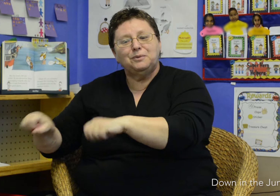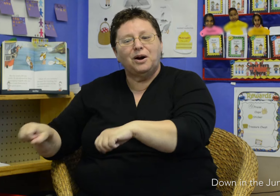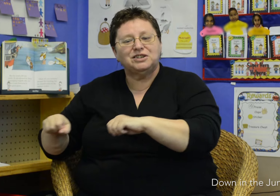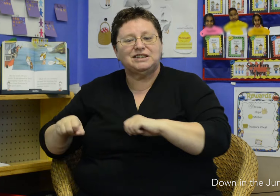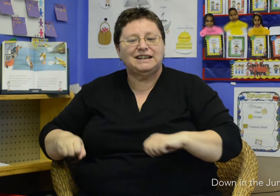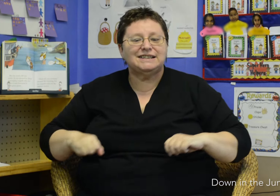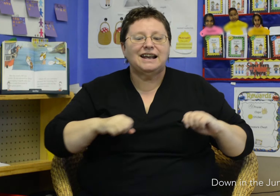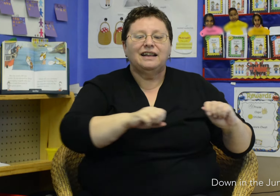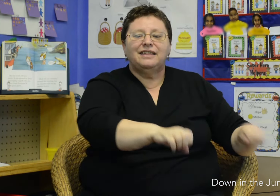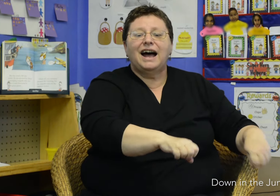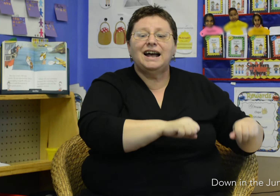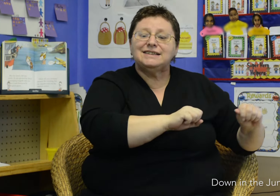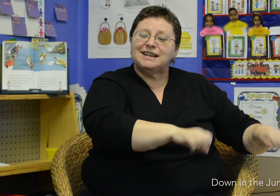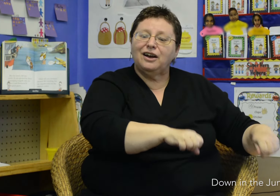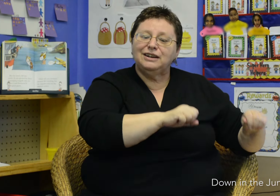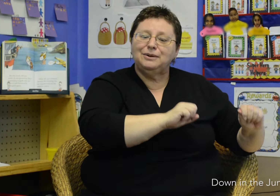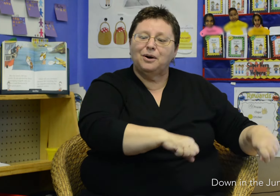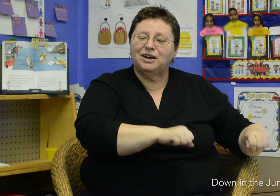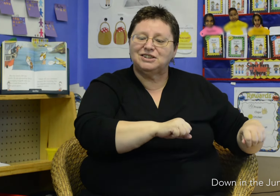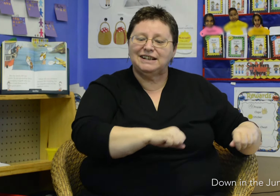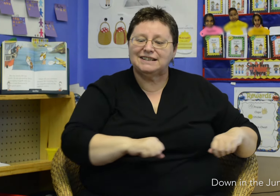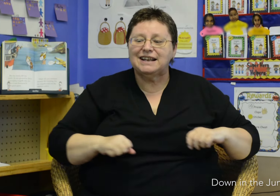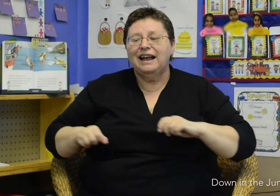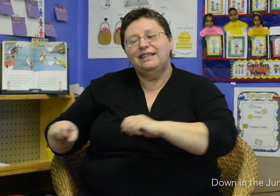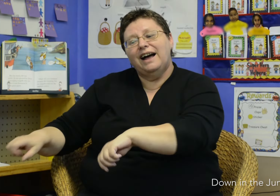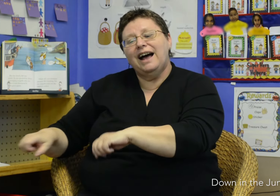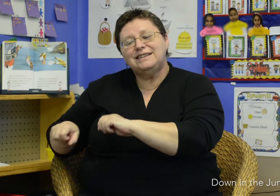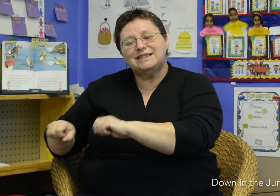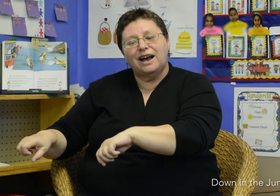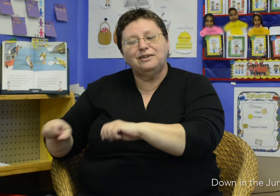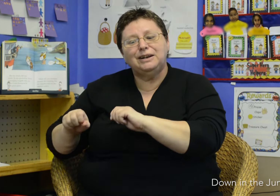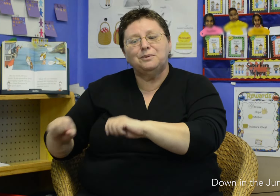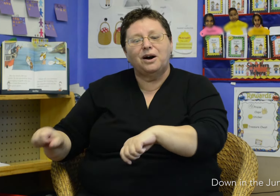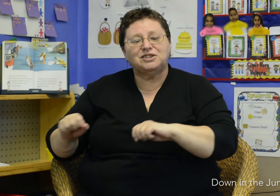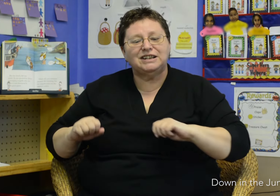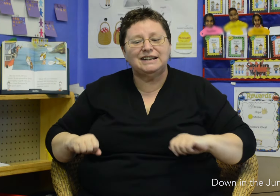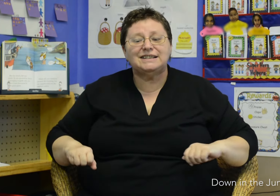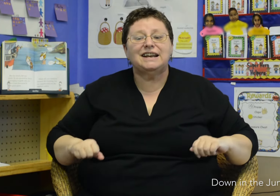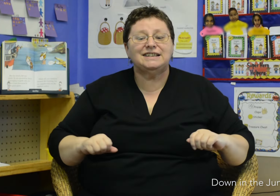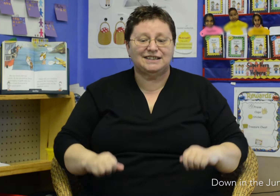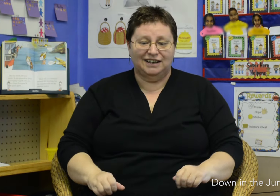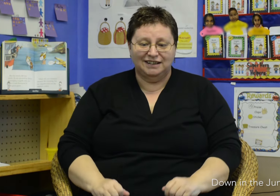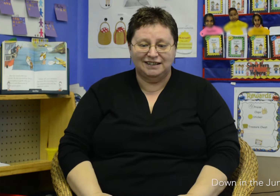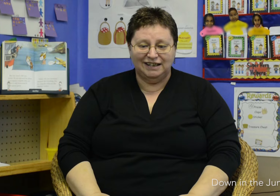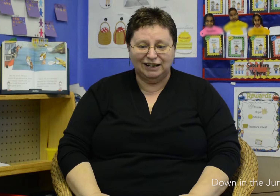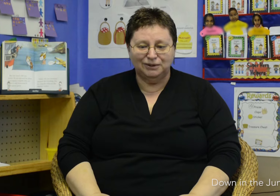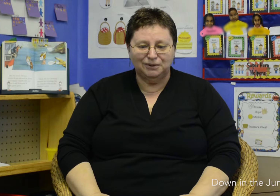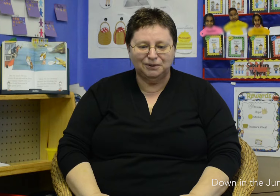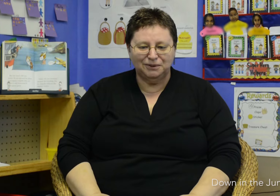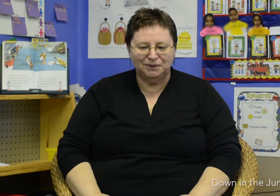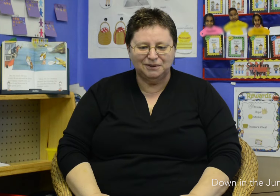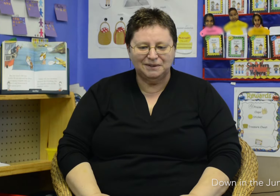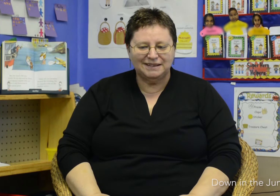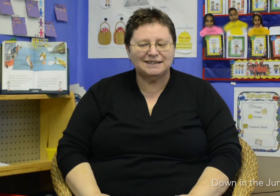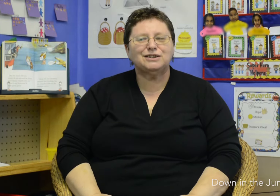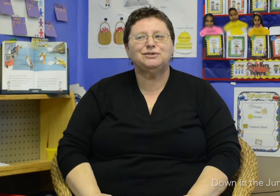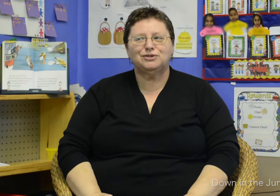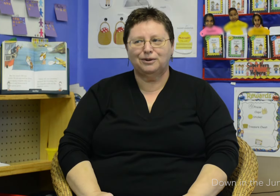he washes, that's how he washes, that's how he washes his dirty clothes.